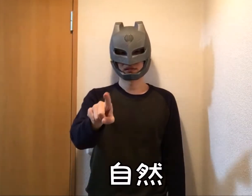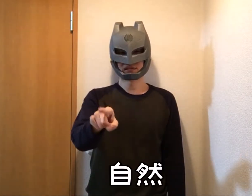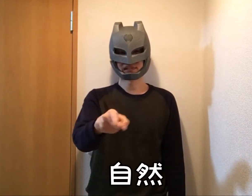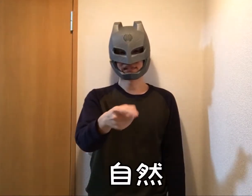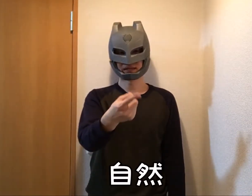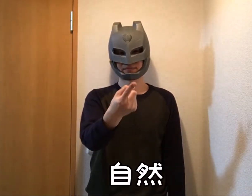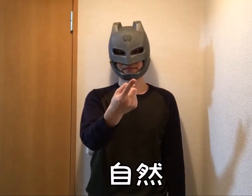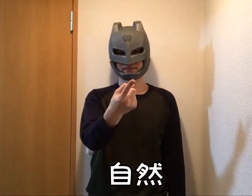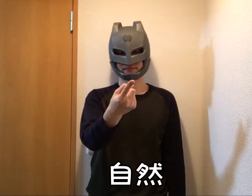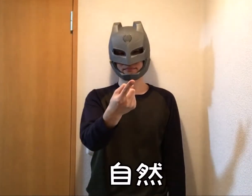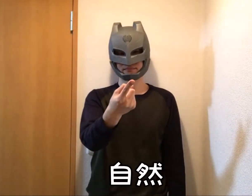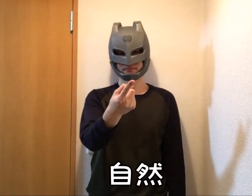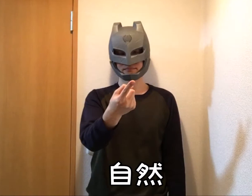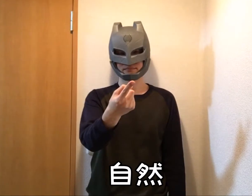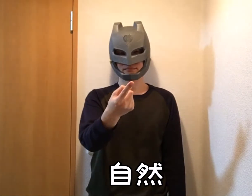Nature